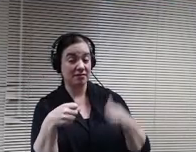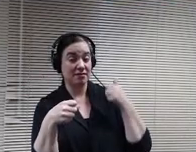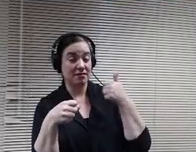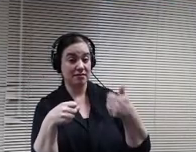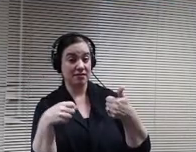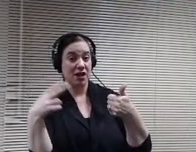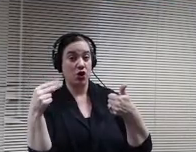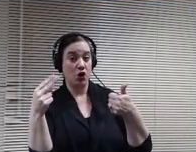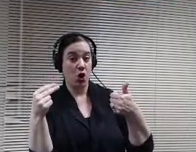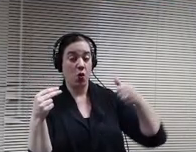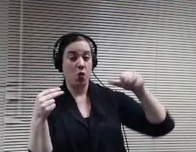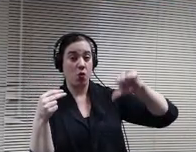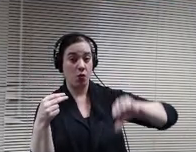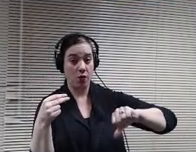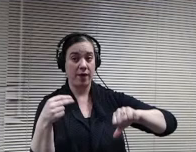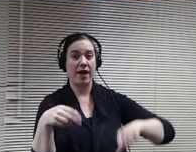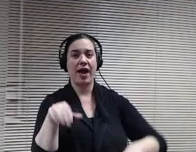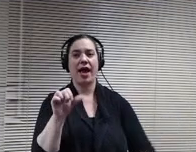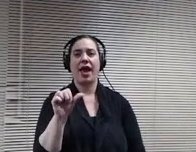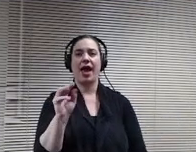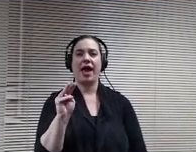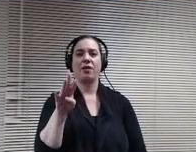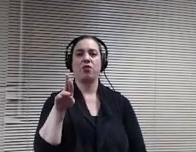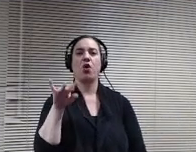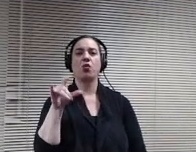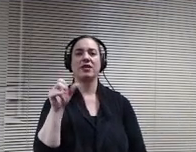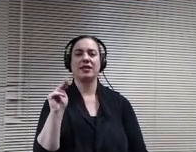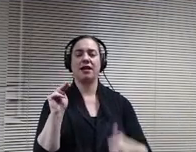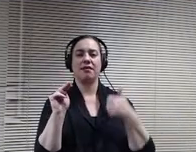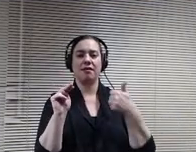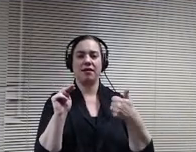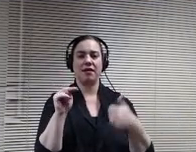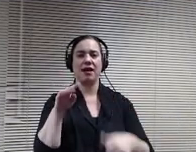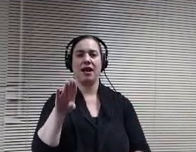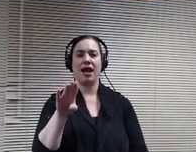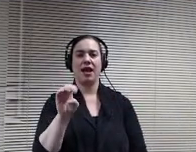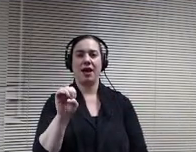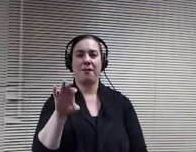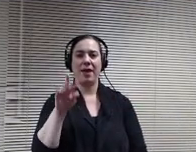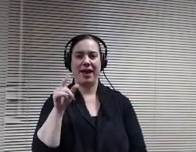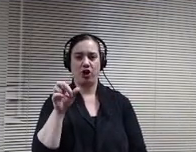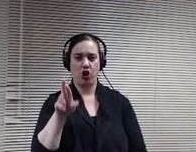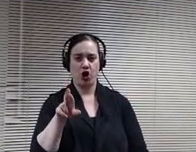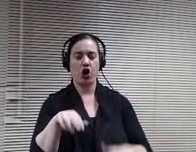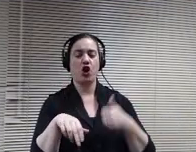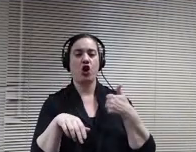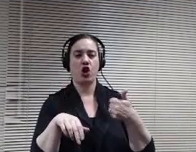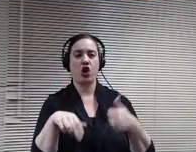boardmember Becker. I boardmember Holcomb. I remember this age.